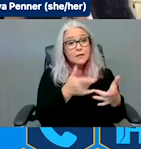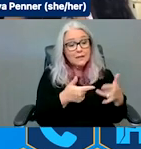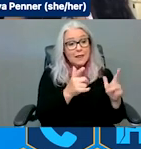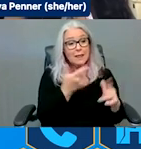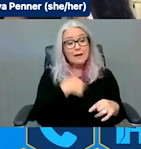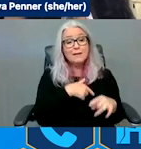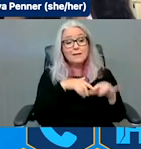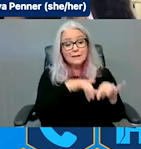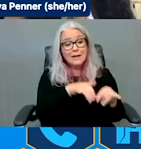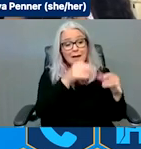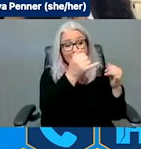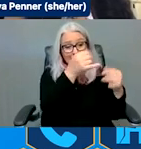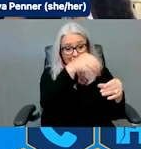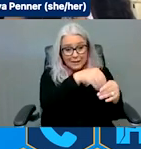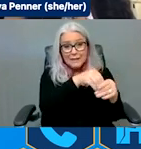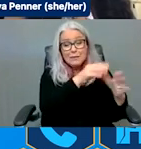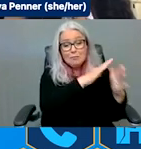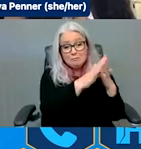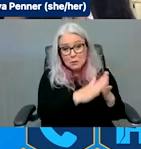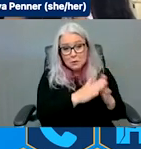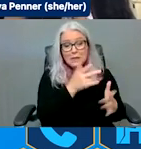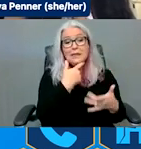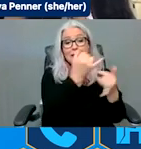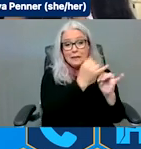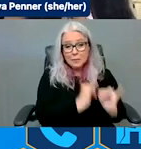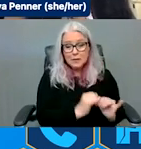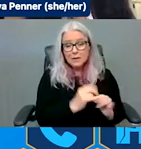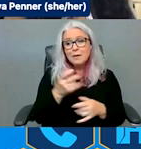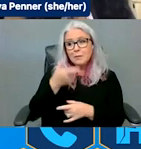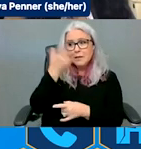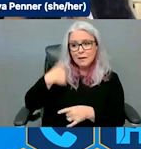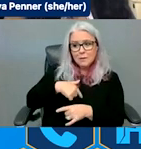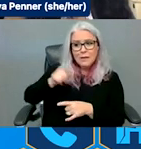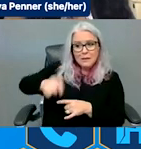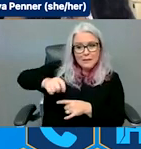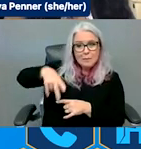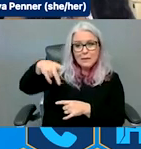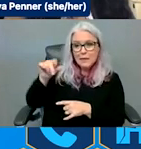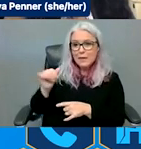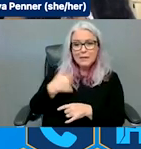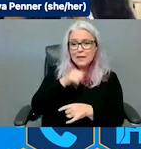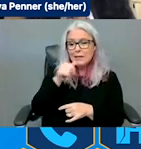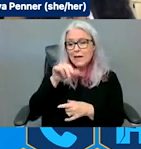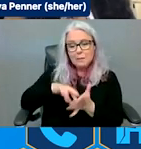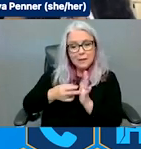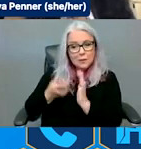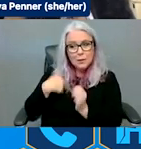Just because we need personal attendant services does not mean we need hospital care. If local government and